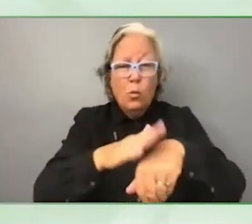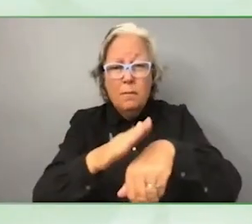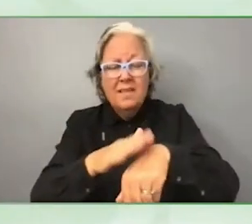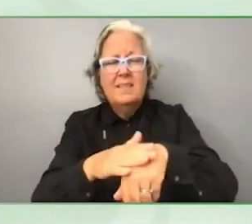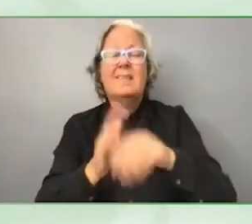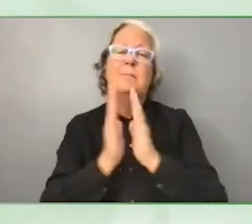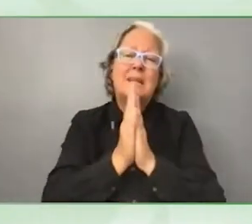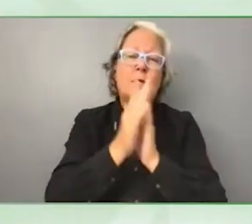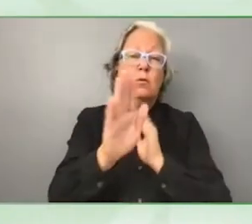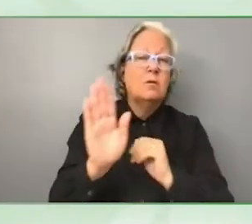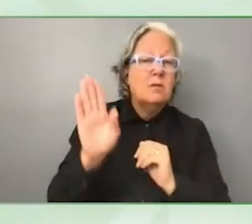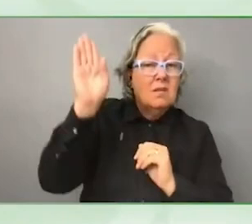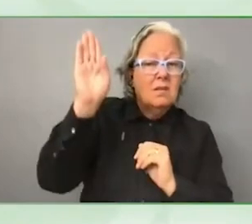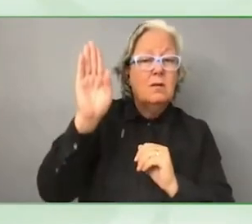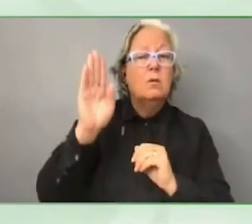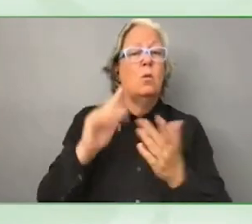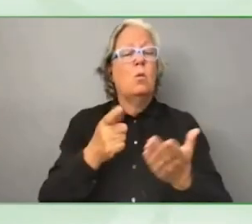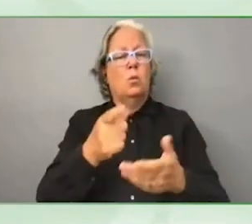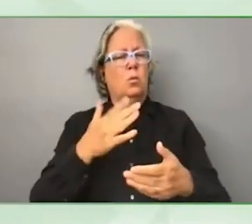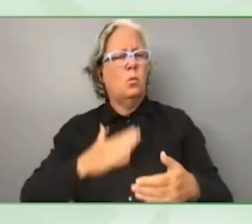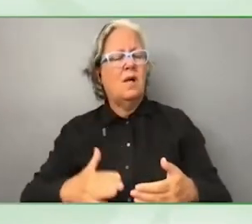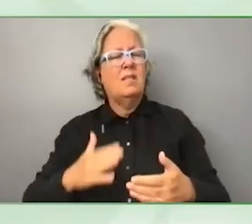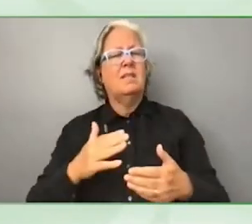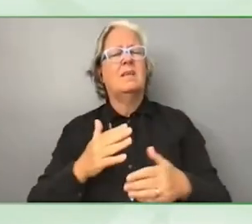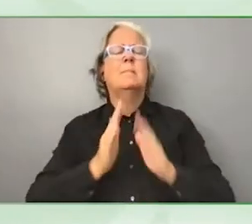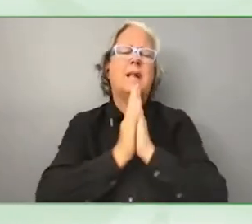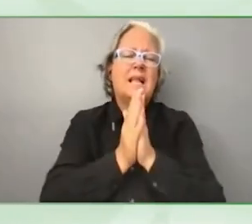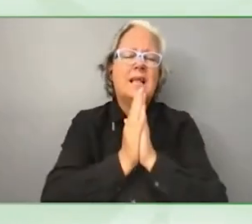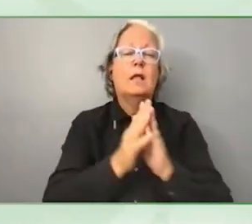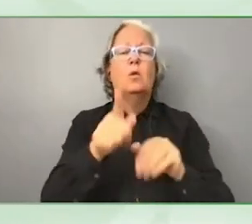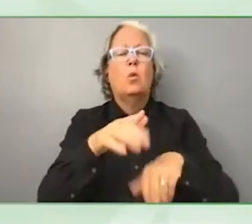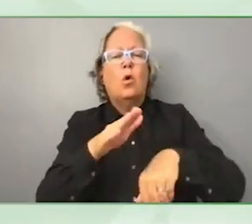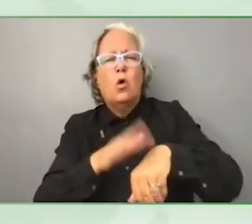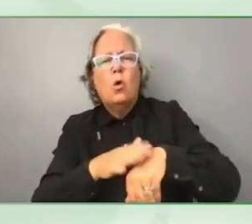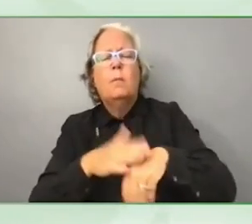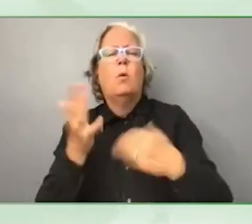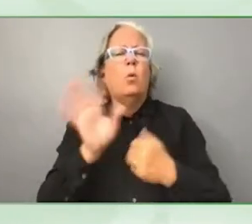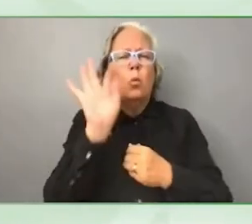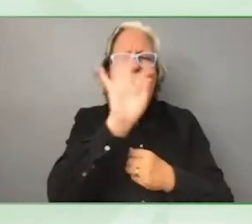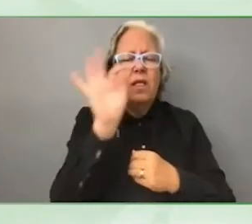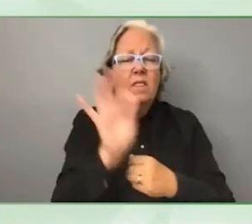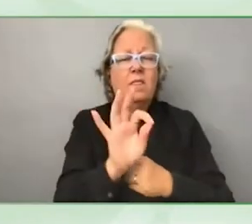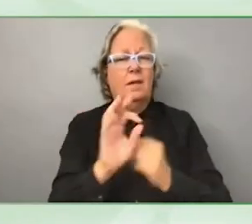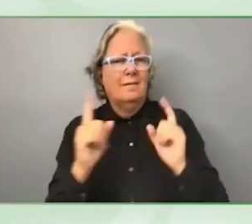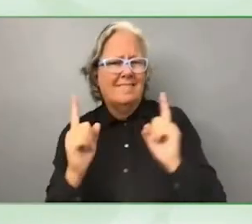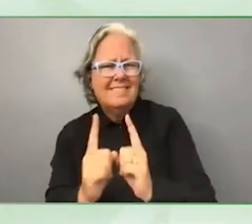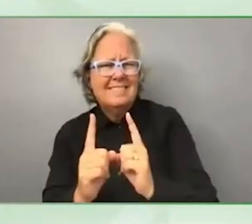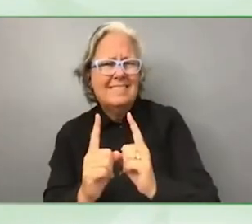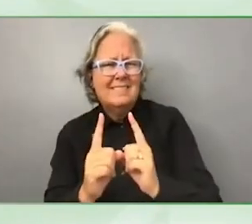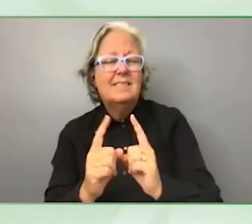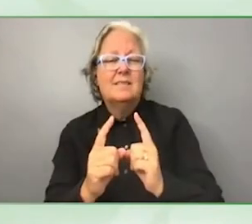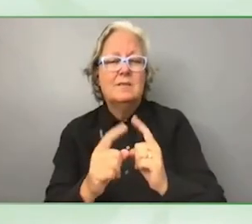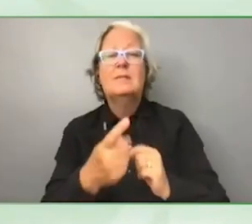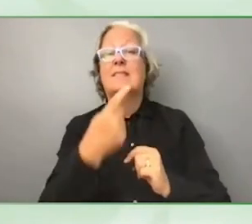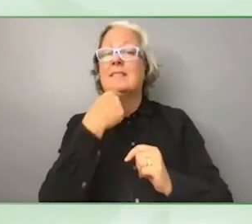or indicate please keep your comment or question brief and say you would like it to go to.